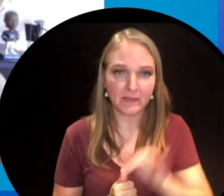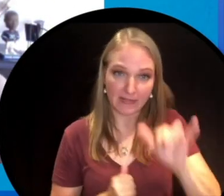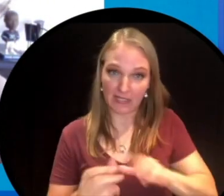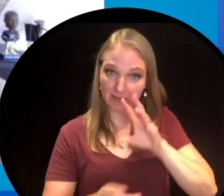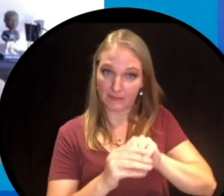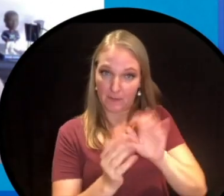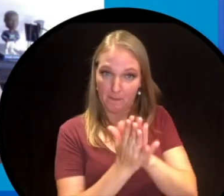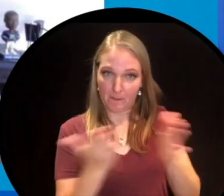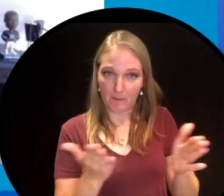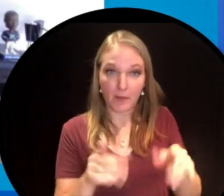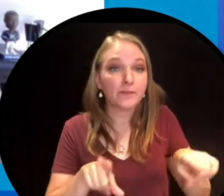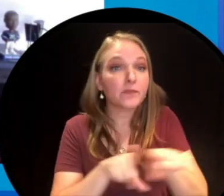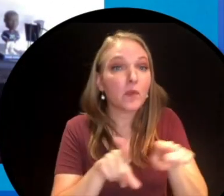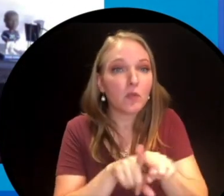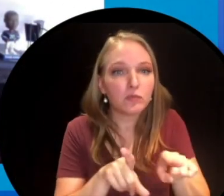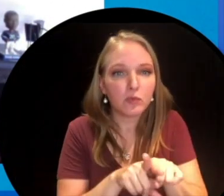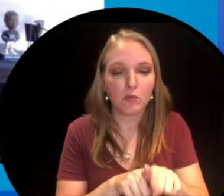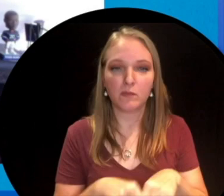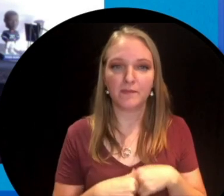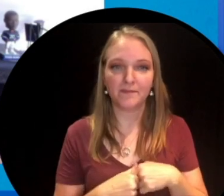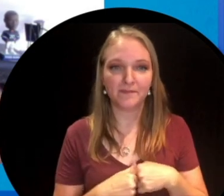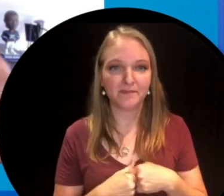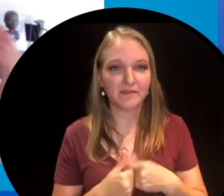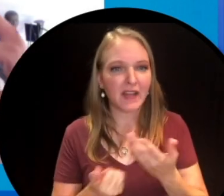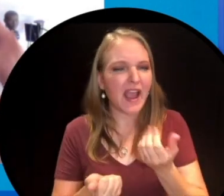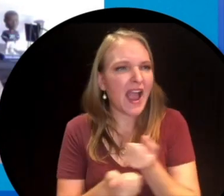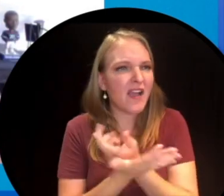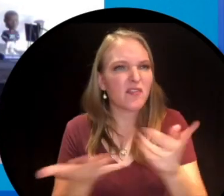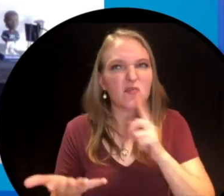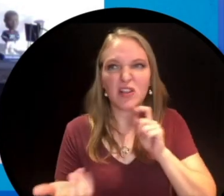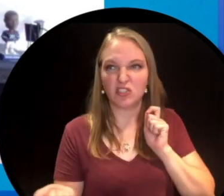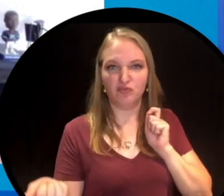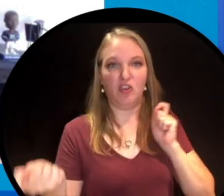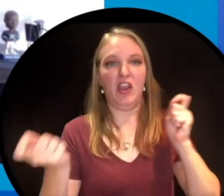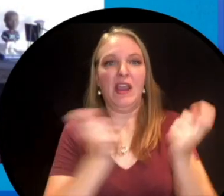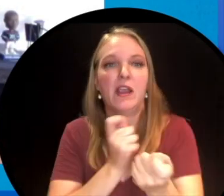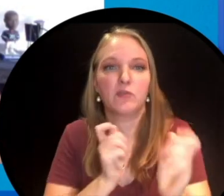that you have in this book. We also wanted you to think about how everything that's kind of changed